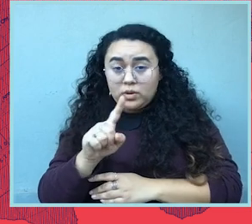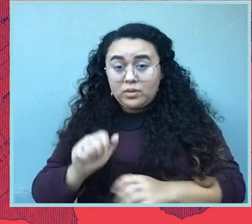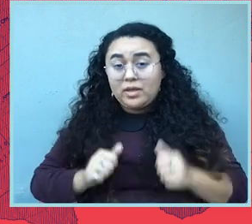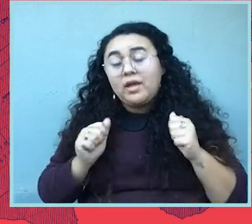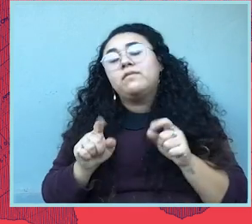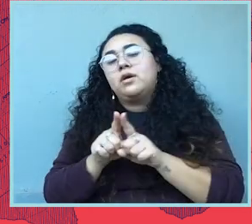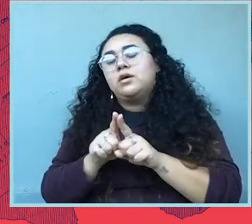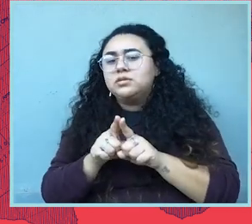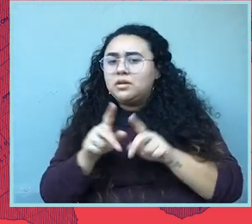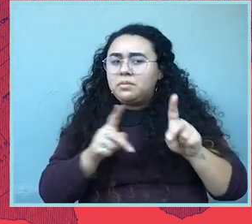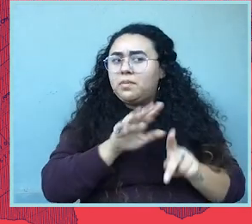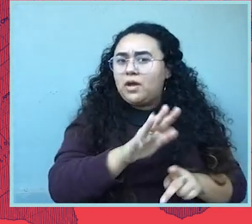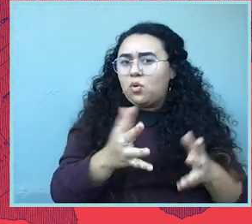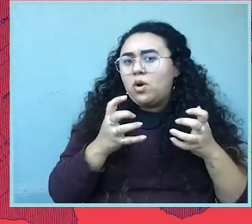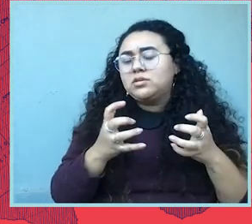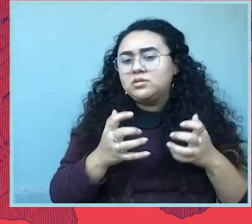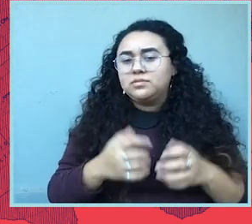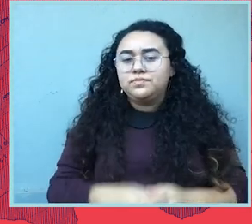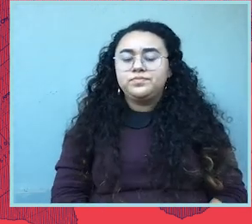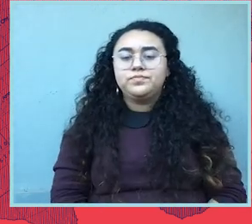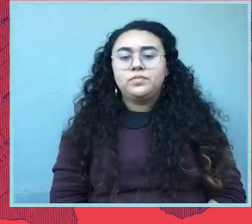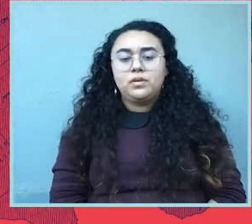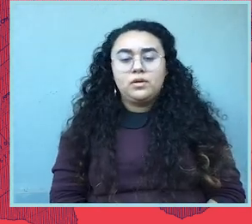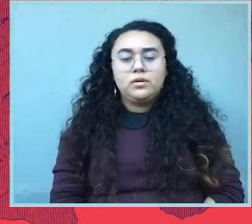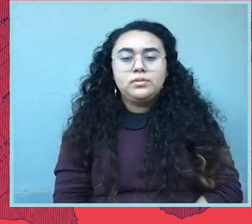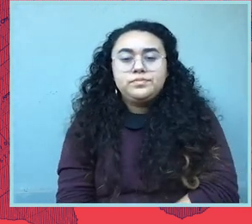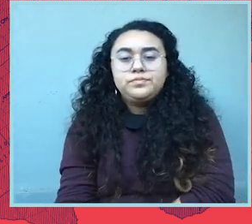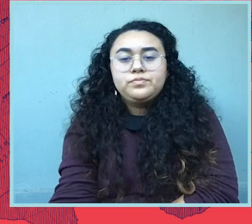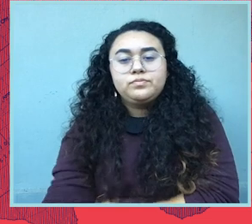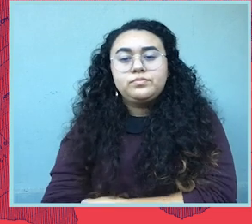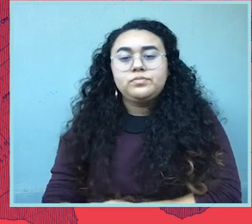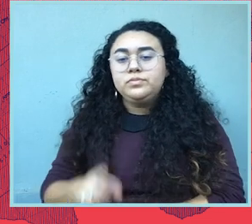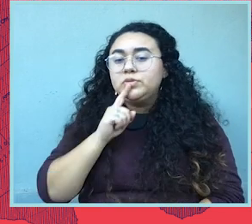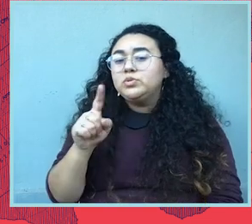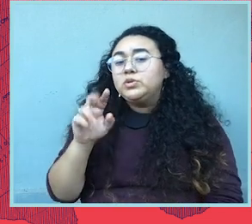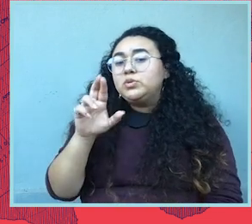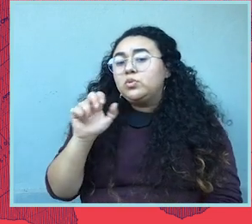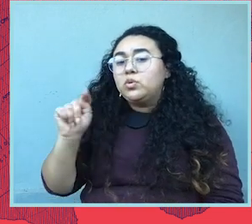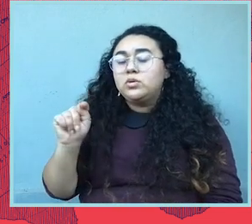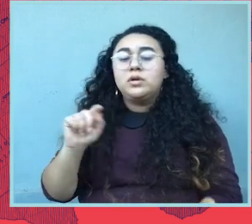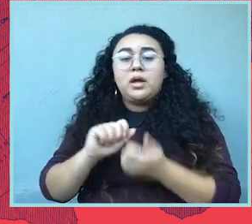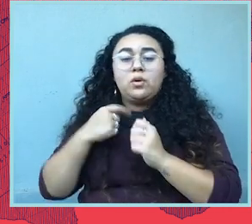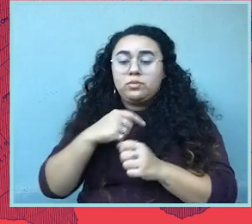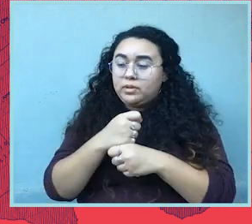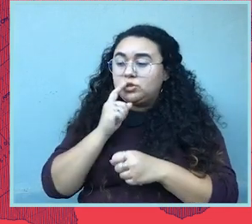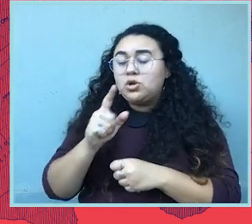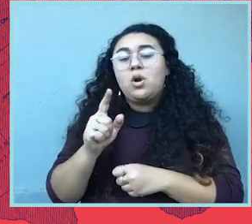the will of the people. And this is really the root of how we're going to ensure that these terrible bills that we